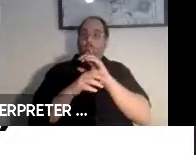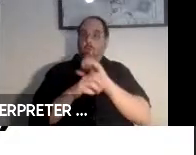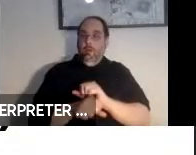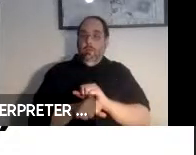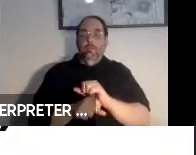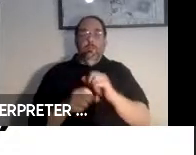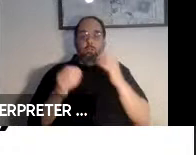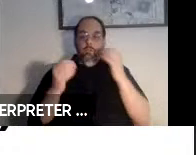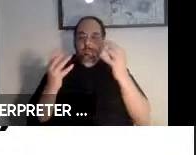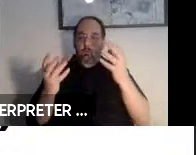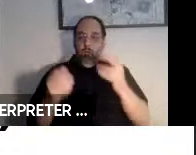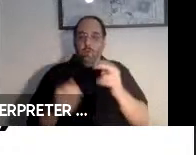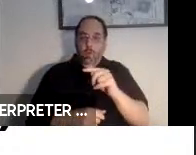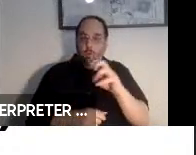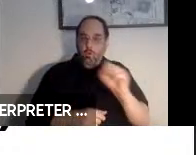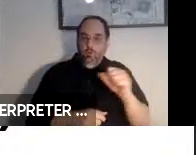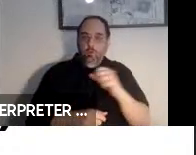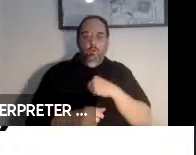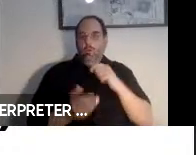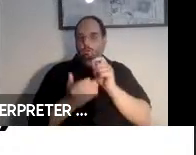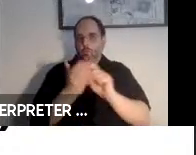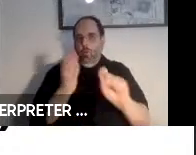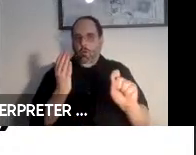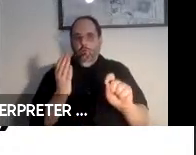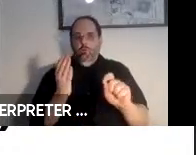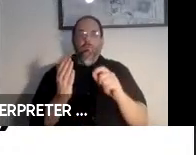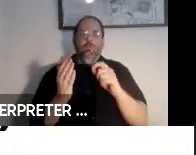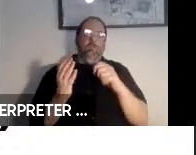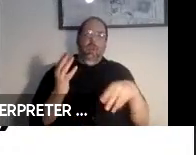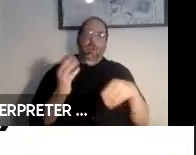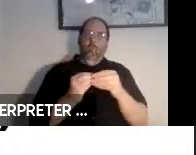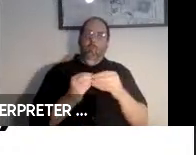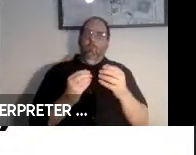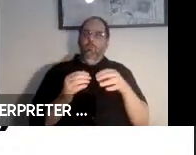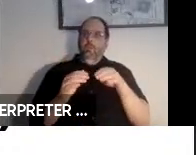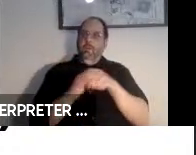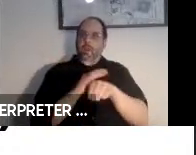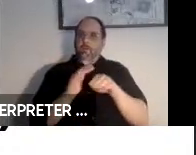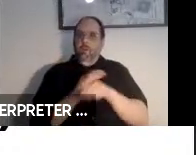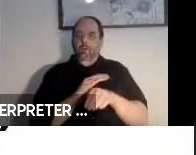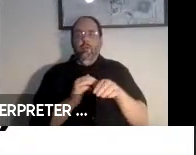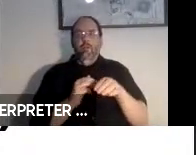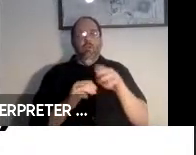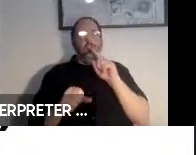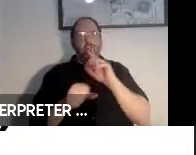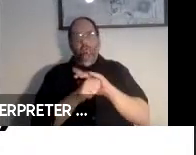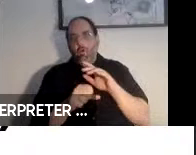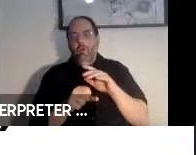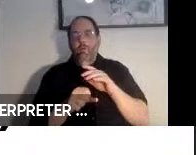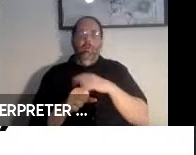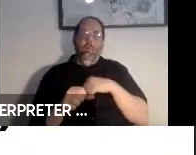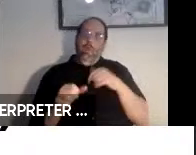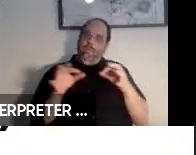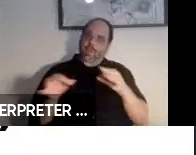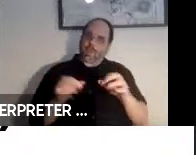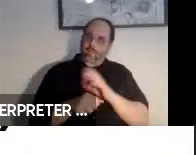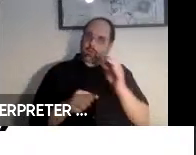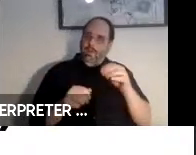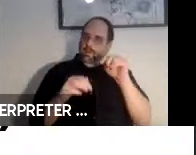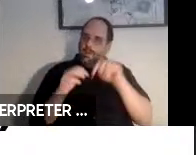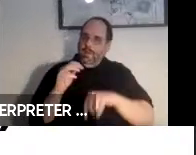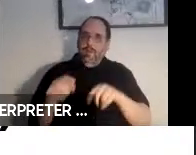go and take that steps further as far as making sure to explain things in detail. Various issues